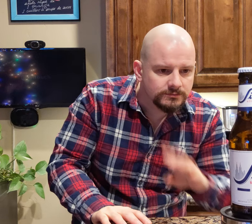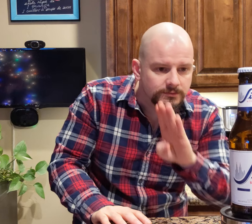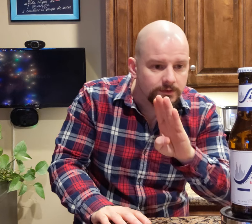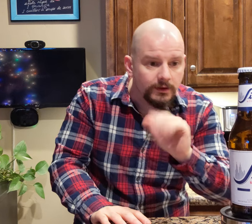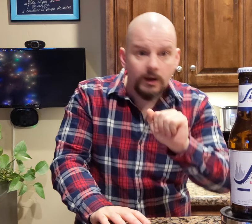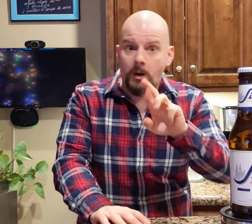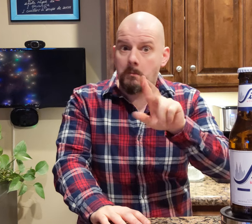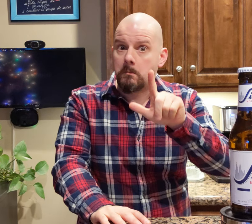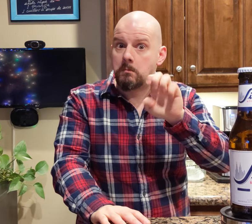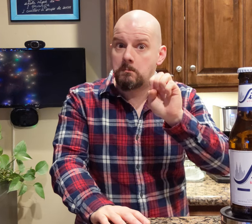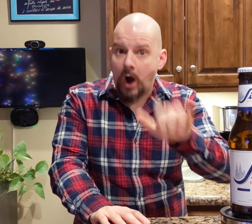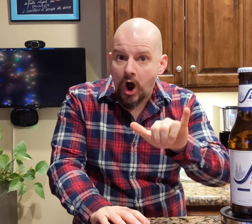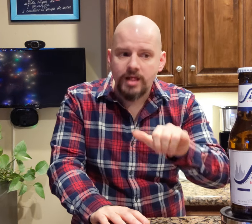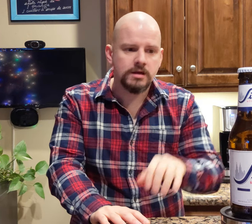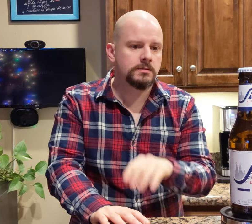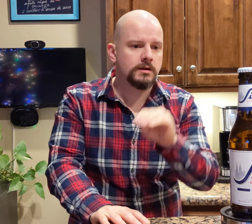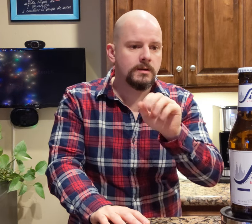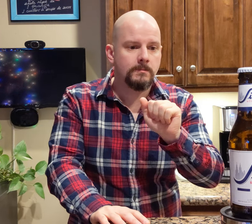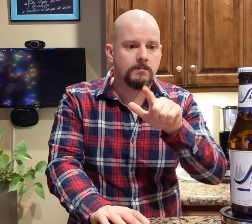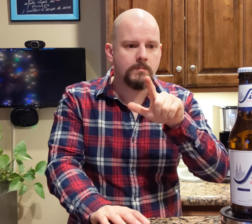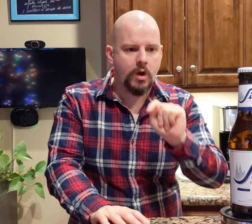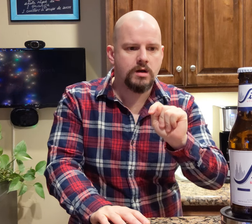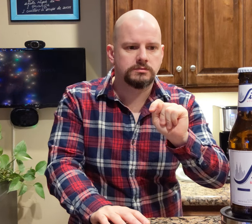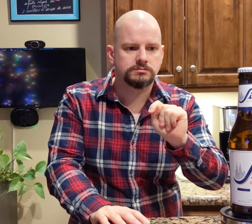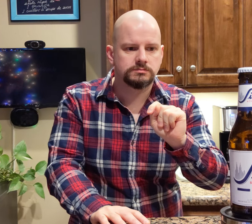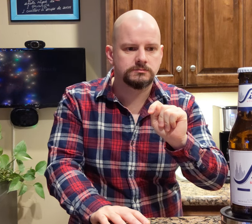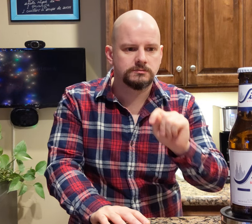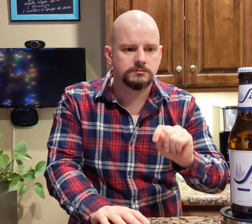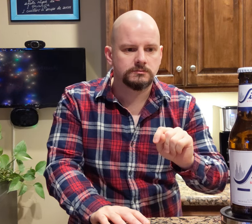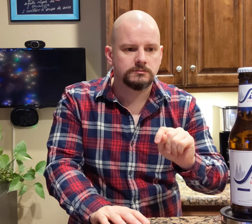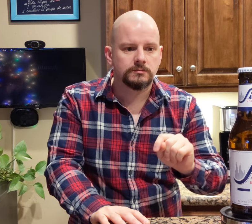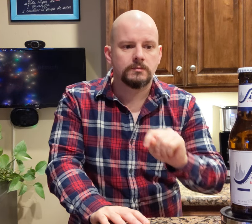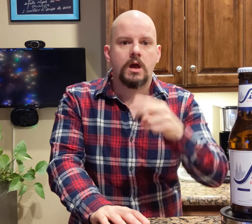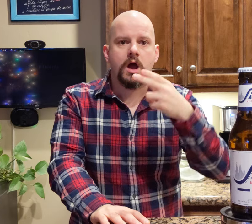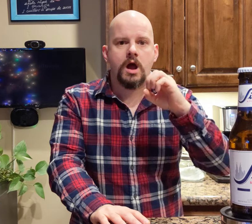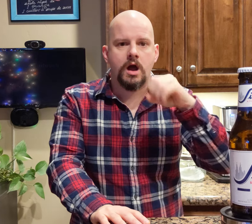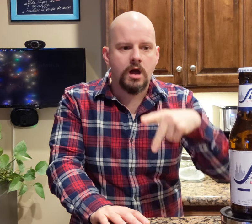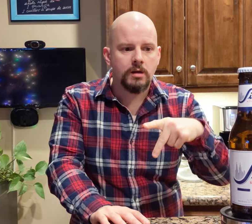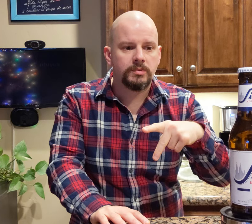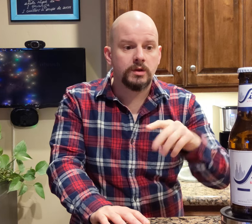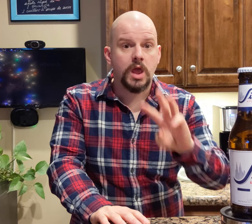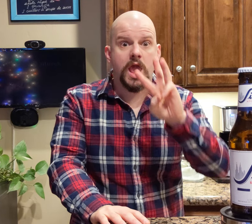barley, malt, hops,